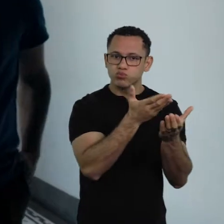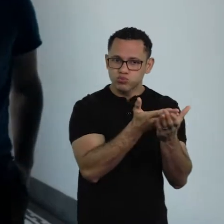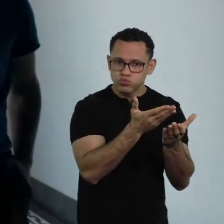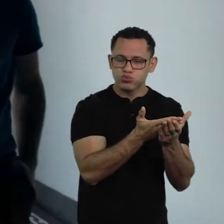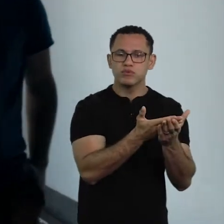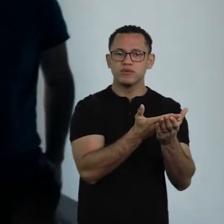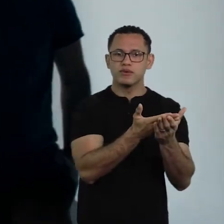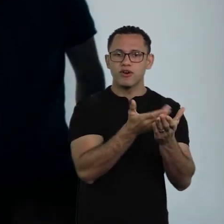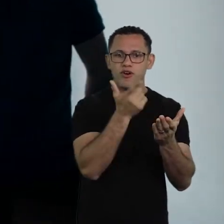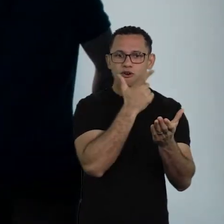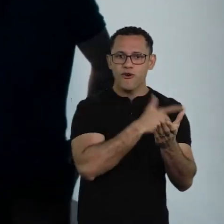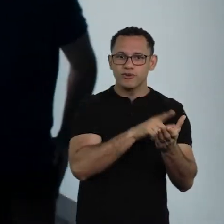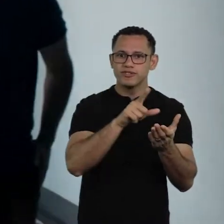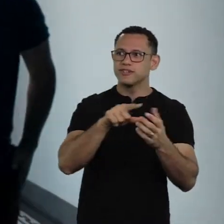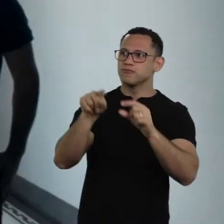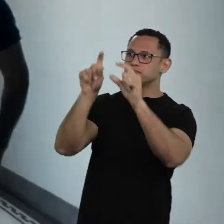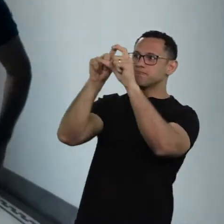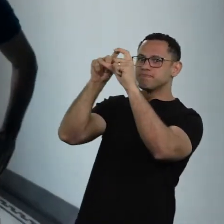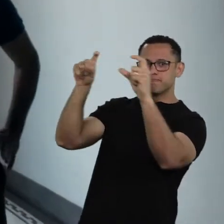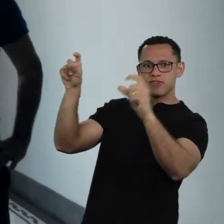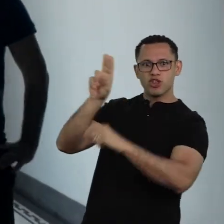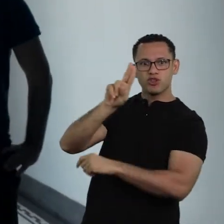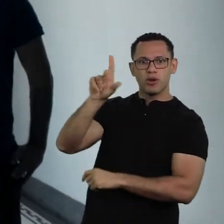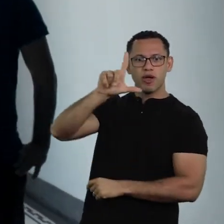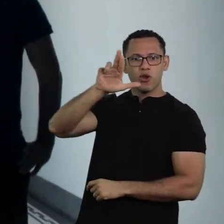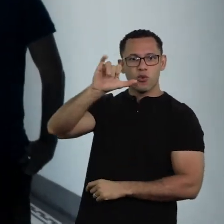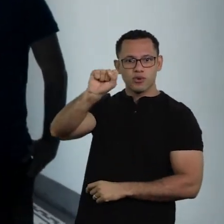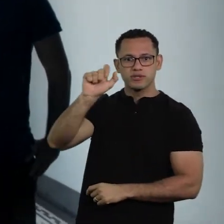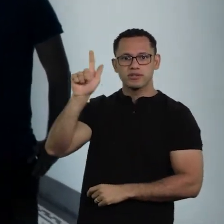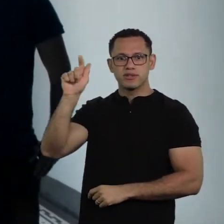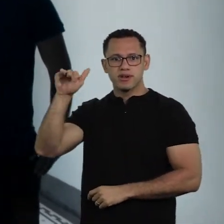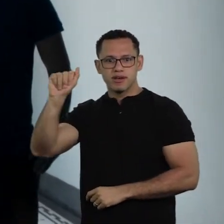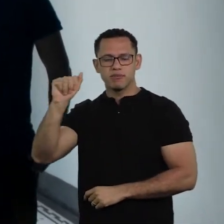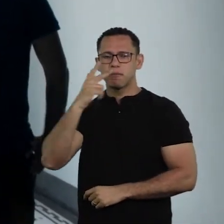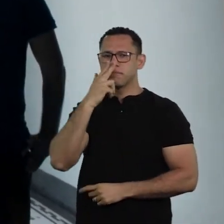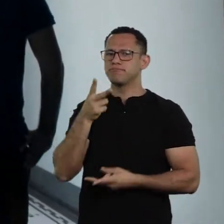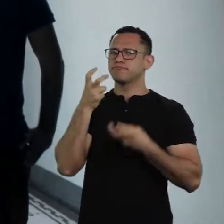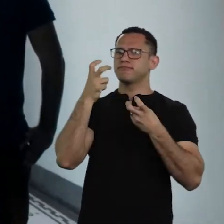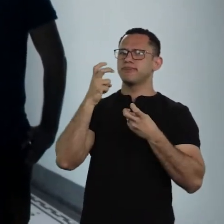there is a room called Luiz Gama, this is, in my opinion, an important and strong